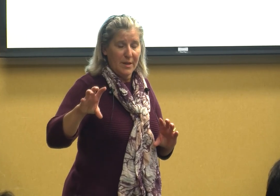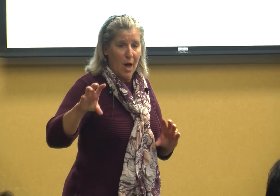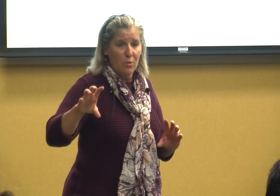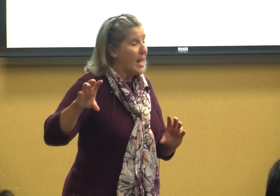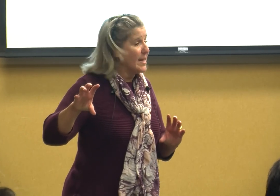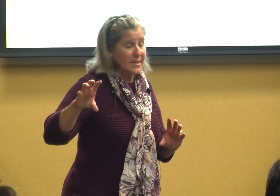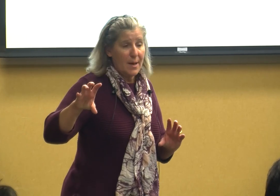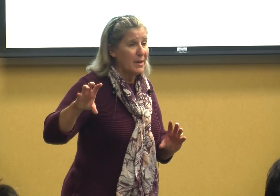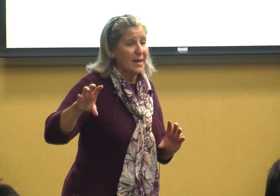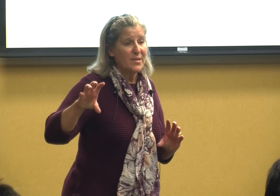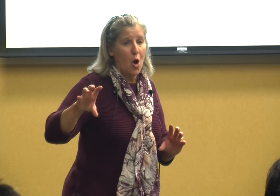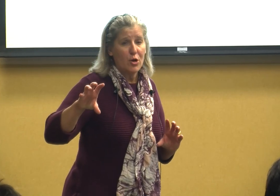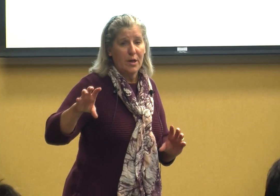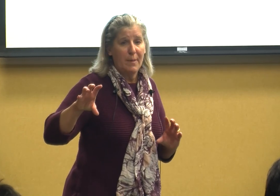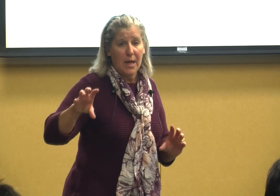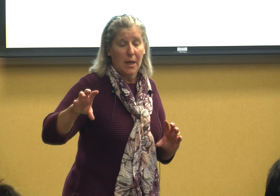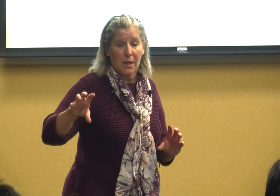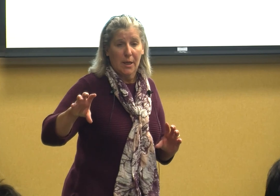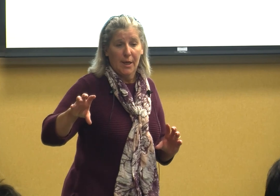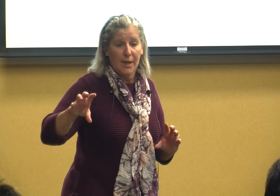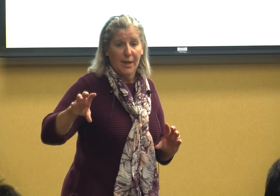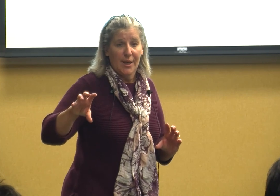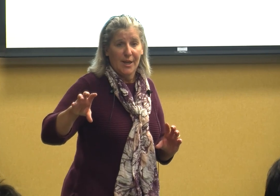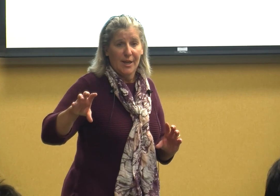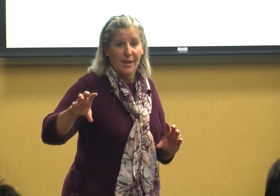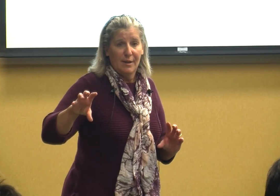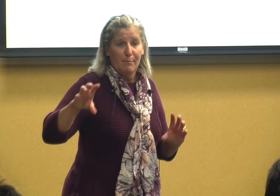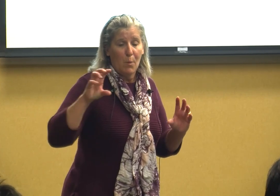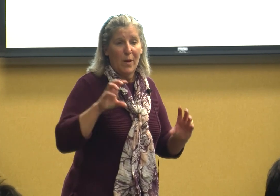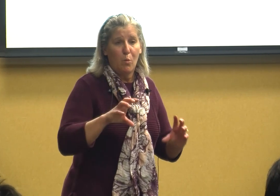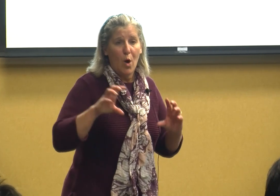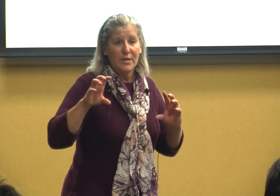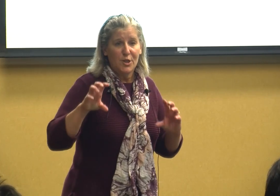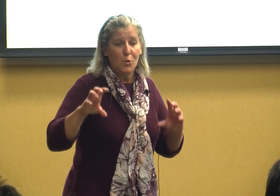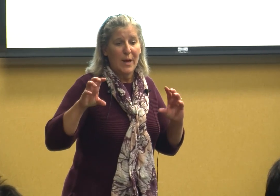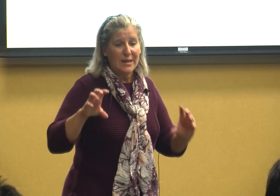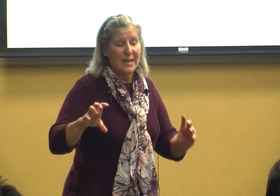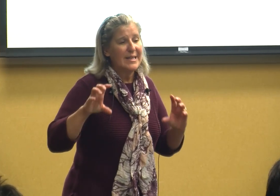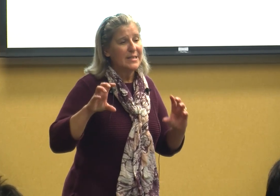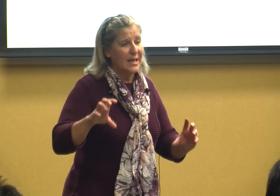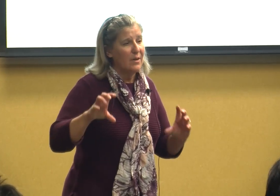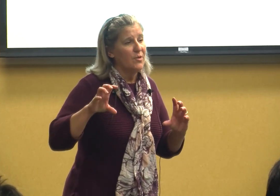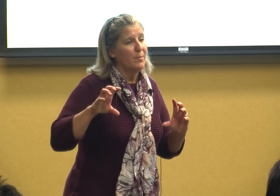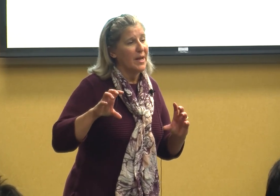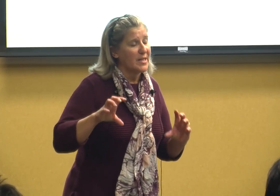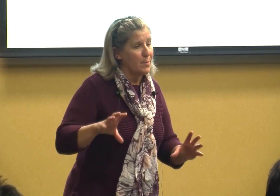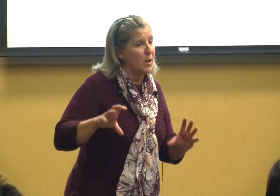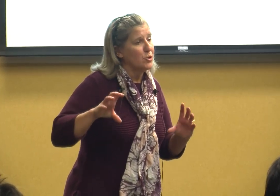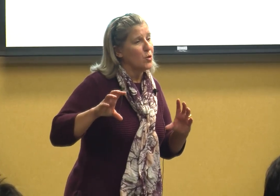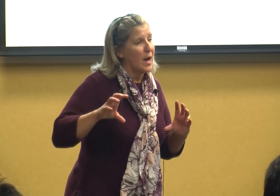know that some kids aren't going to make it but we want to at least give them the exposure and